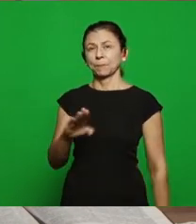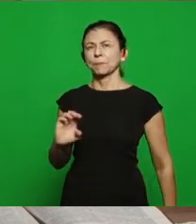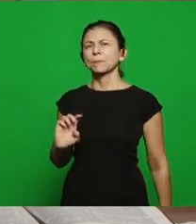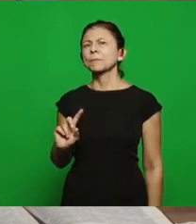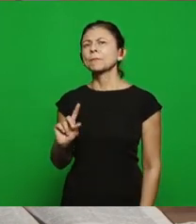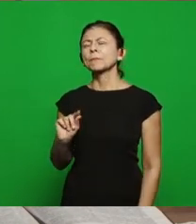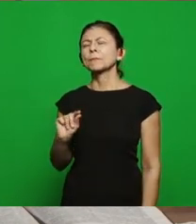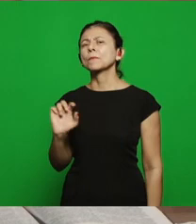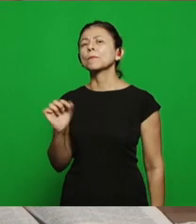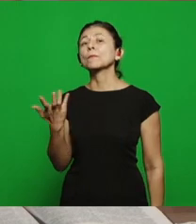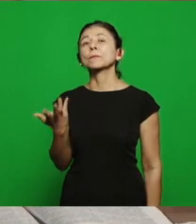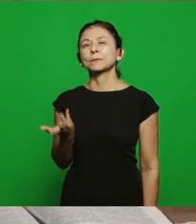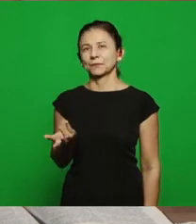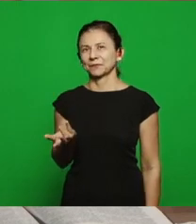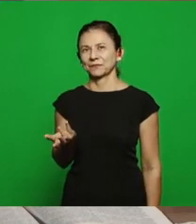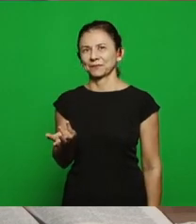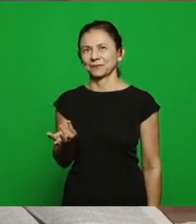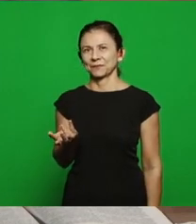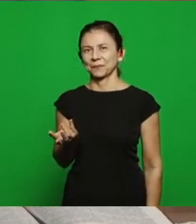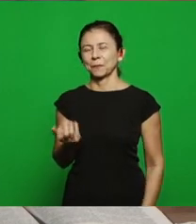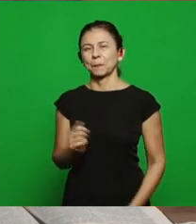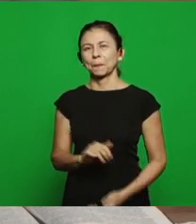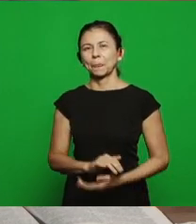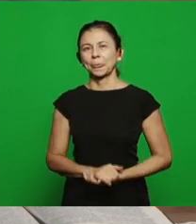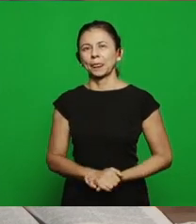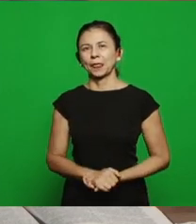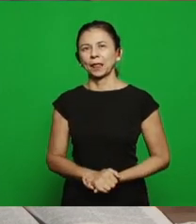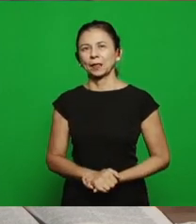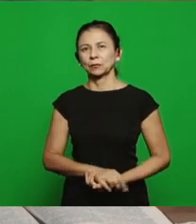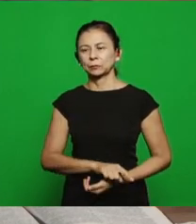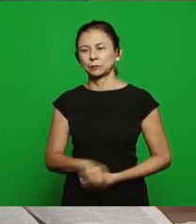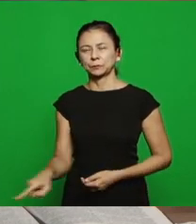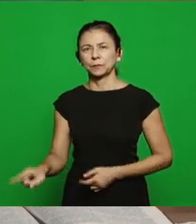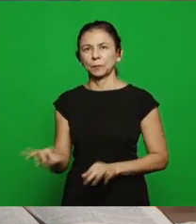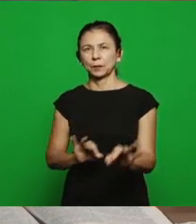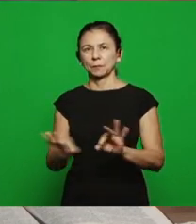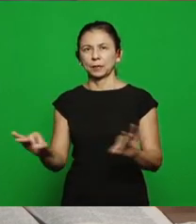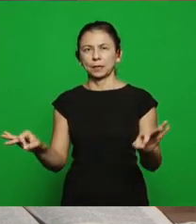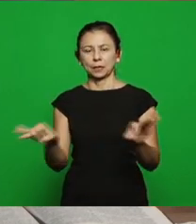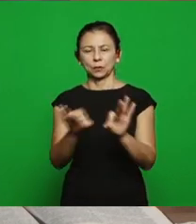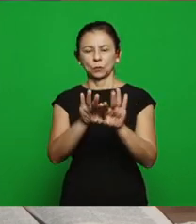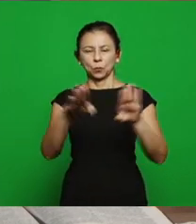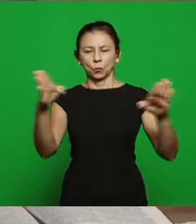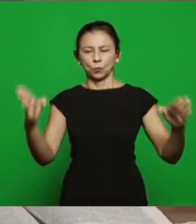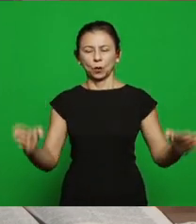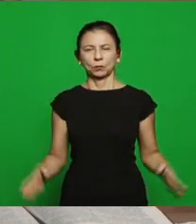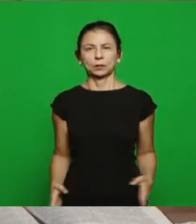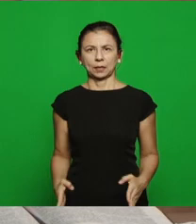in this bad influence? It was built an altar to Baal, and it was implanted the idolatrous service